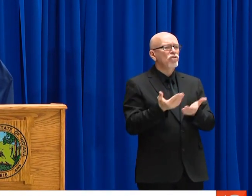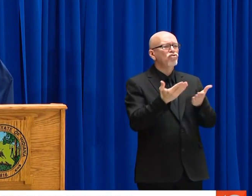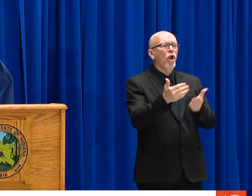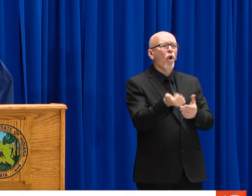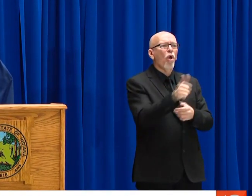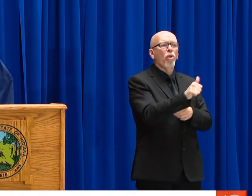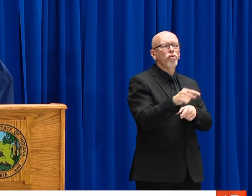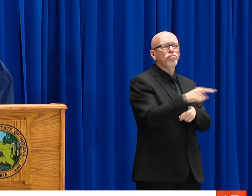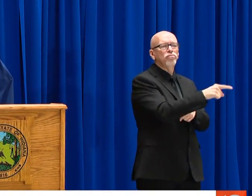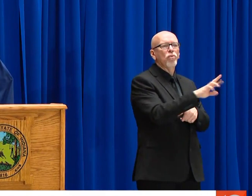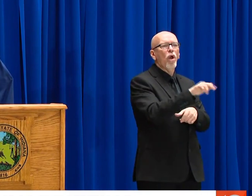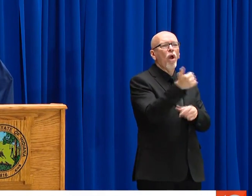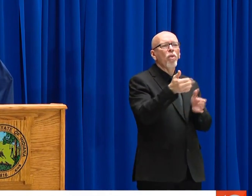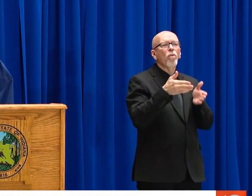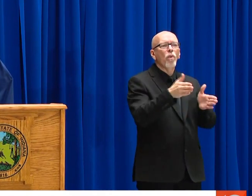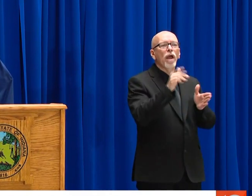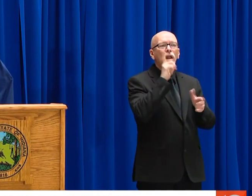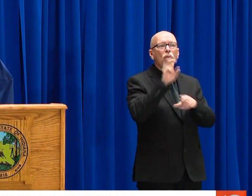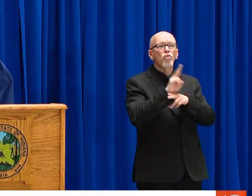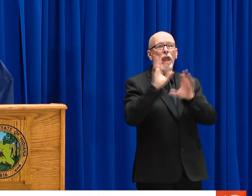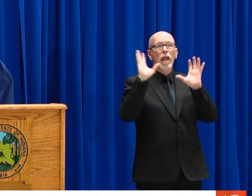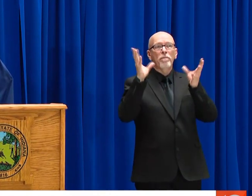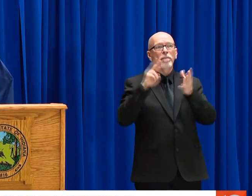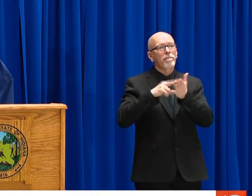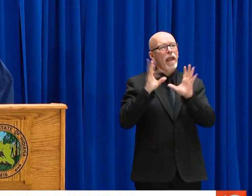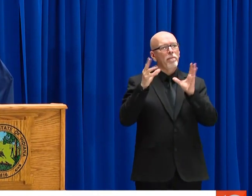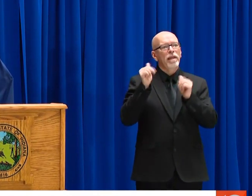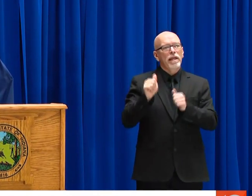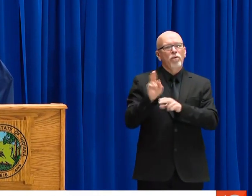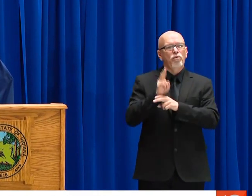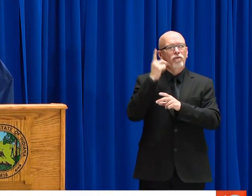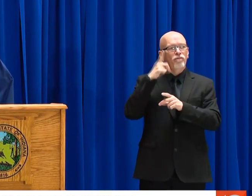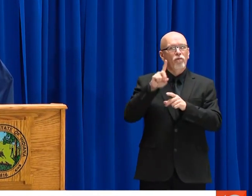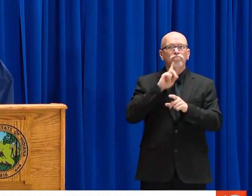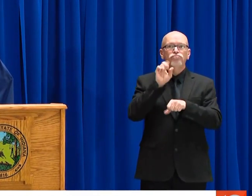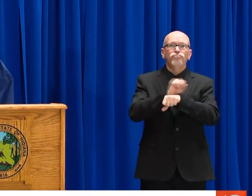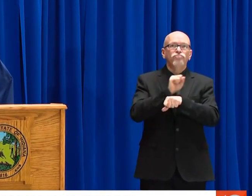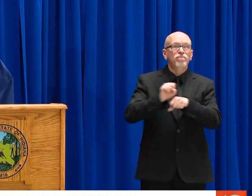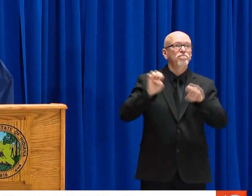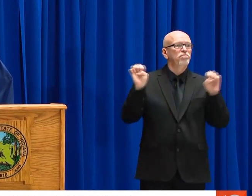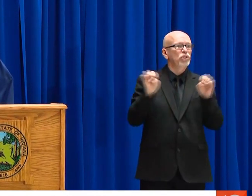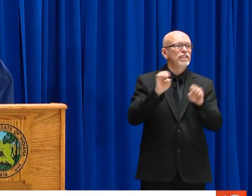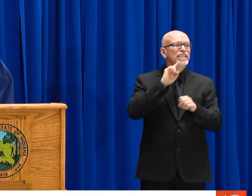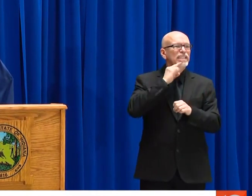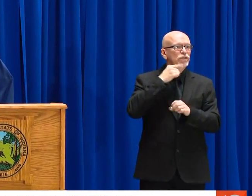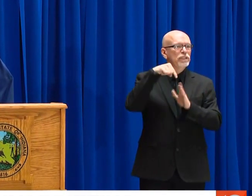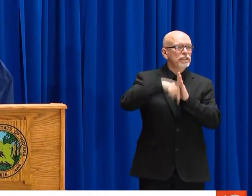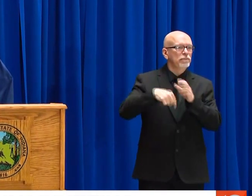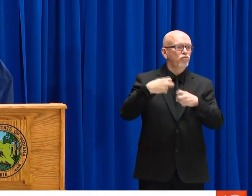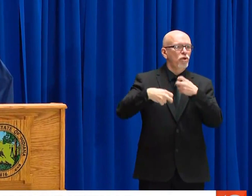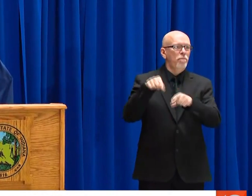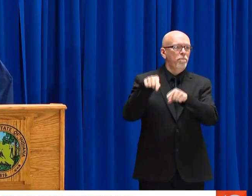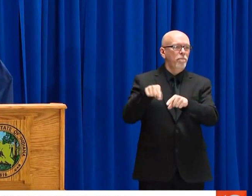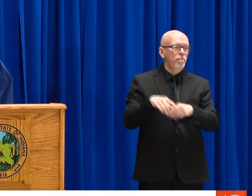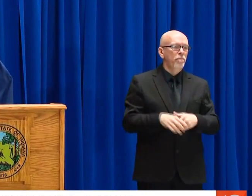WE'RE GIVING EMS PROVIDER AGENCIES THE ABILITY TO SCREEN PATIENTS AND SUGGEST ALTERNATE DESTINATIONS AND ALTERNATE MODES